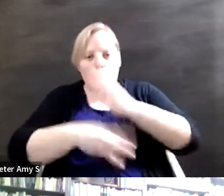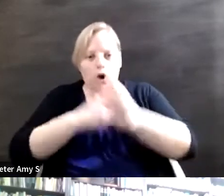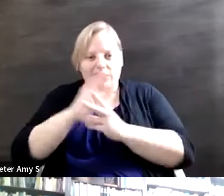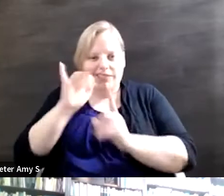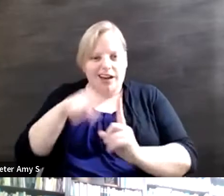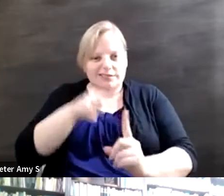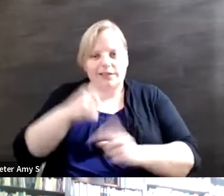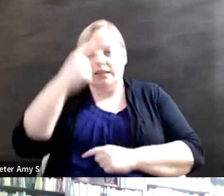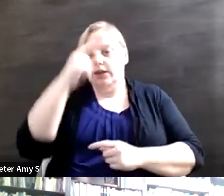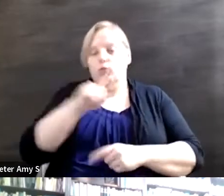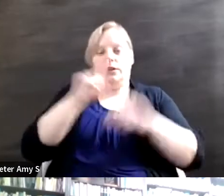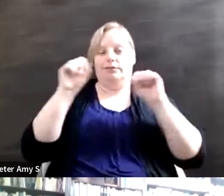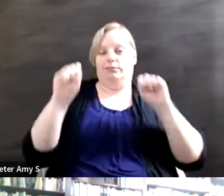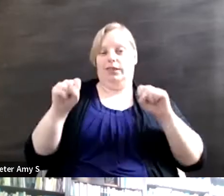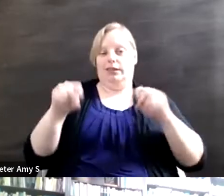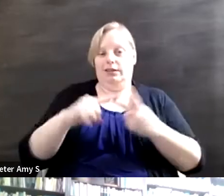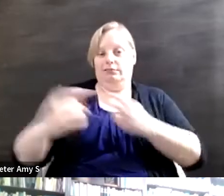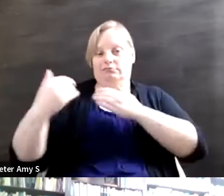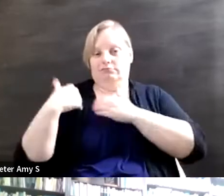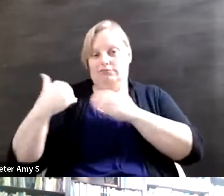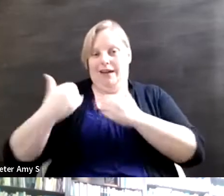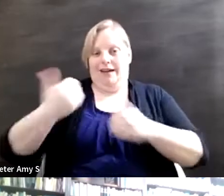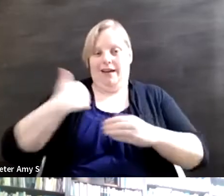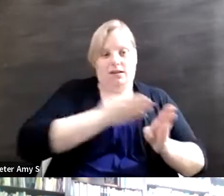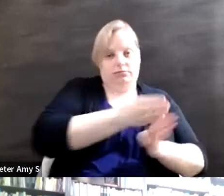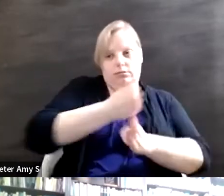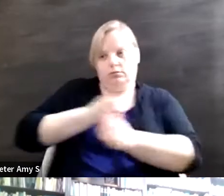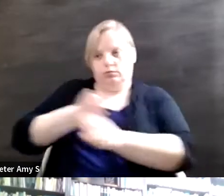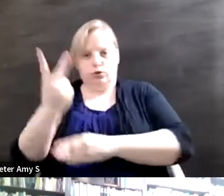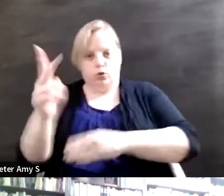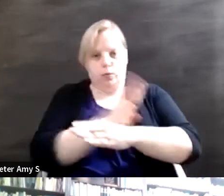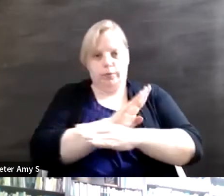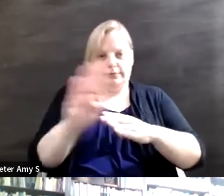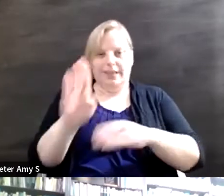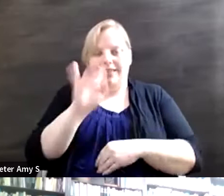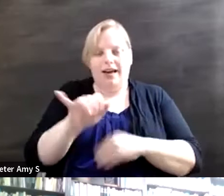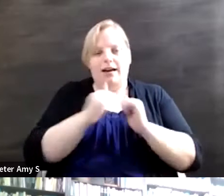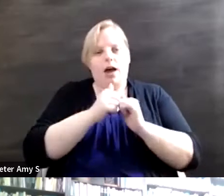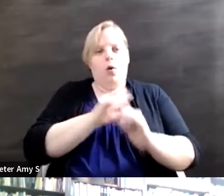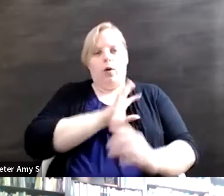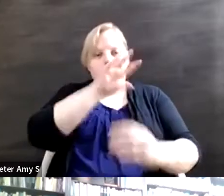responsibility that sits in those two industries for how we play part of this conversation is